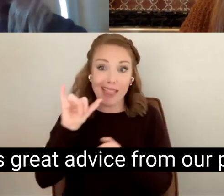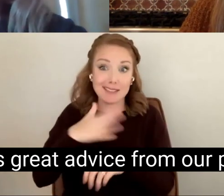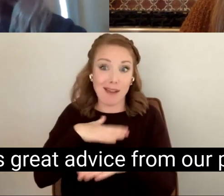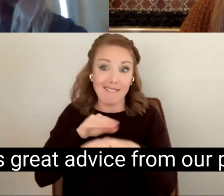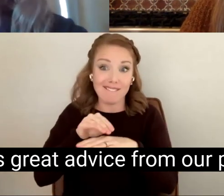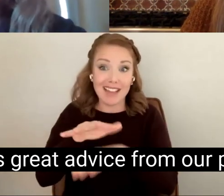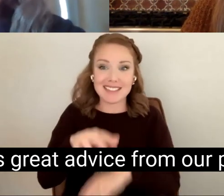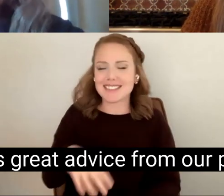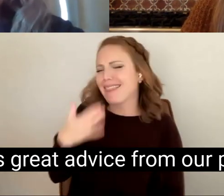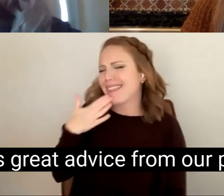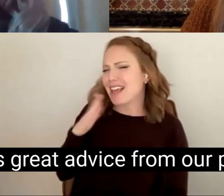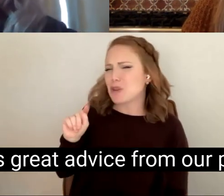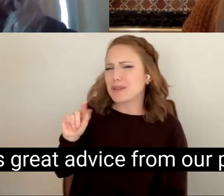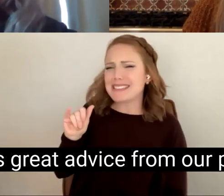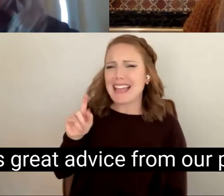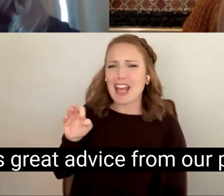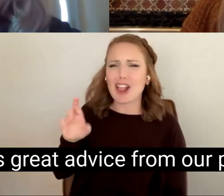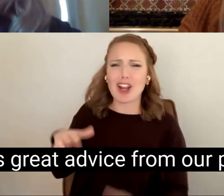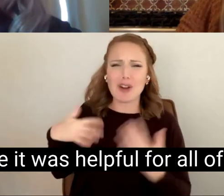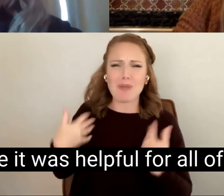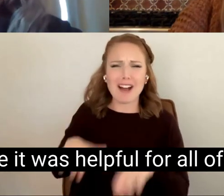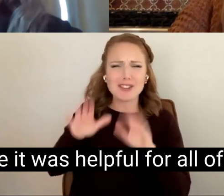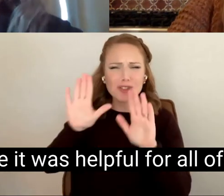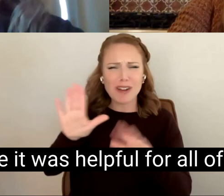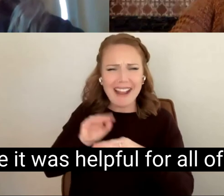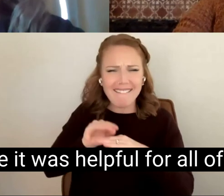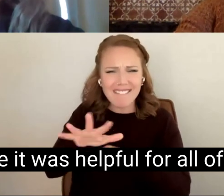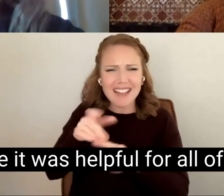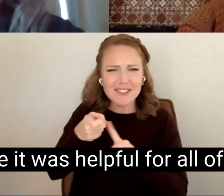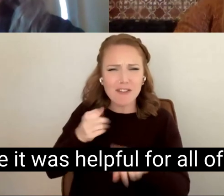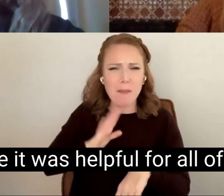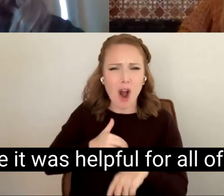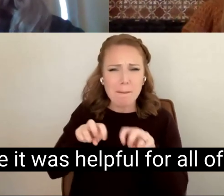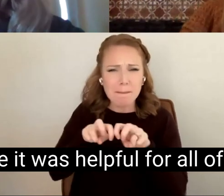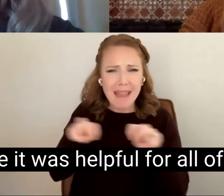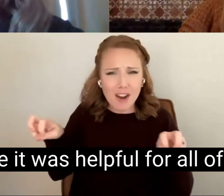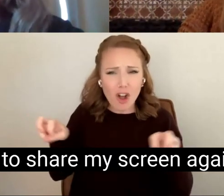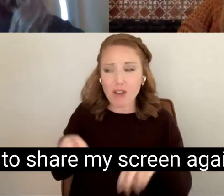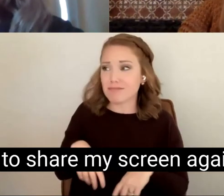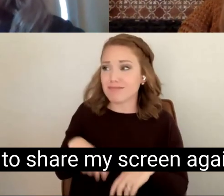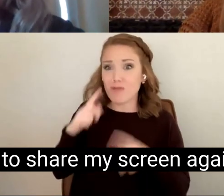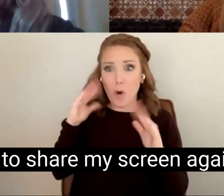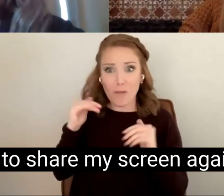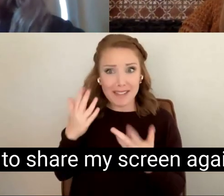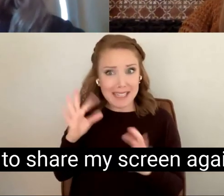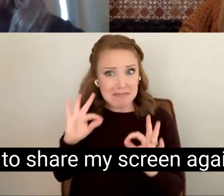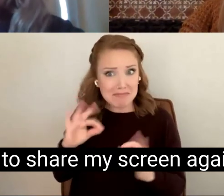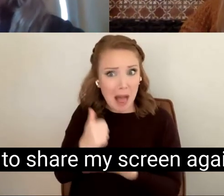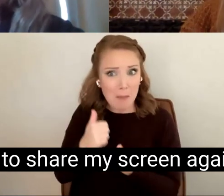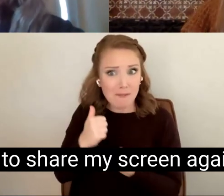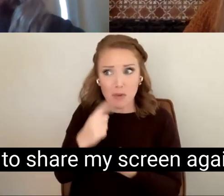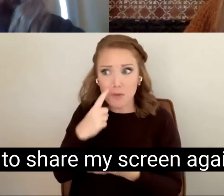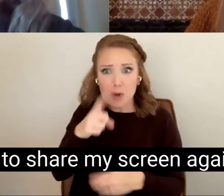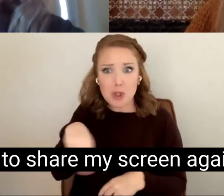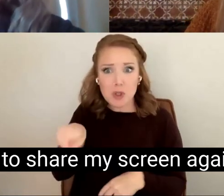This is great advice from our panel. I hope it was helpful for all of you. I'm going to share my screen again, just to